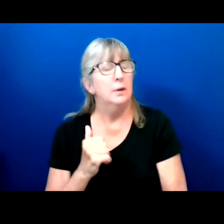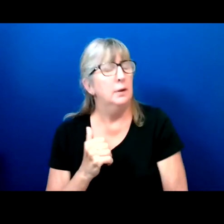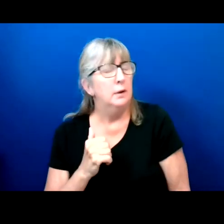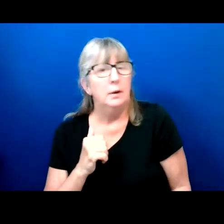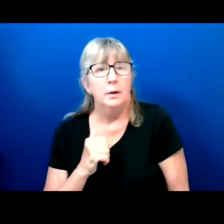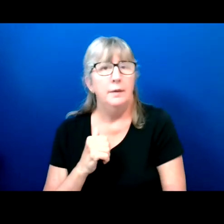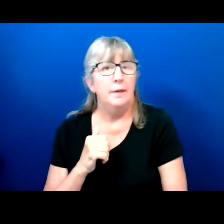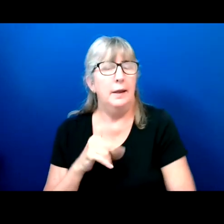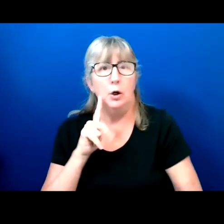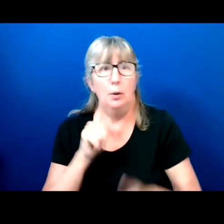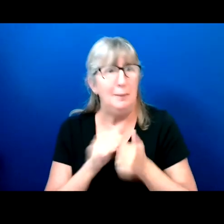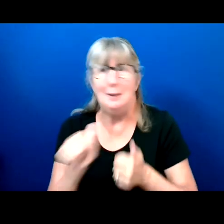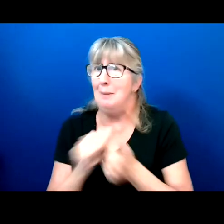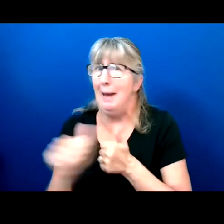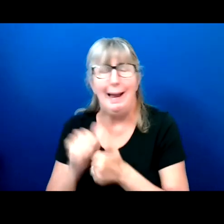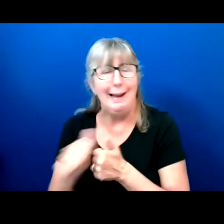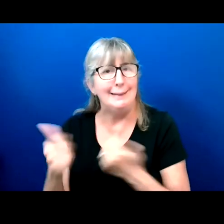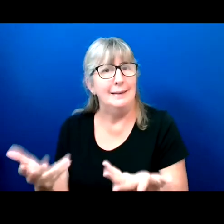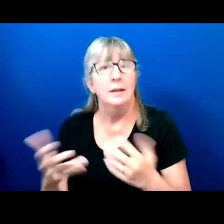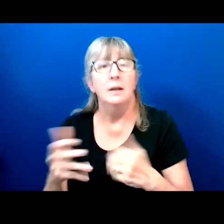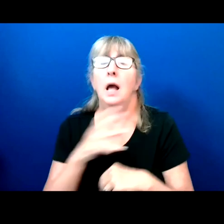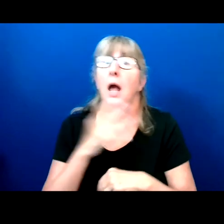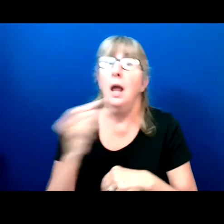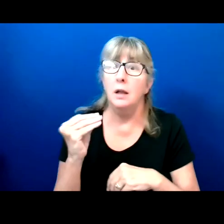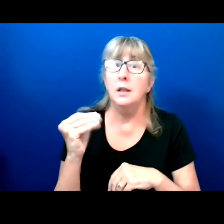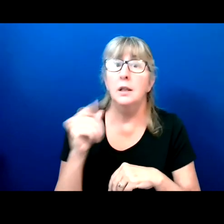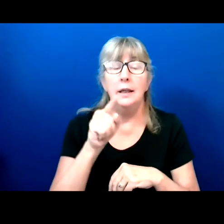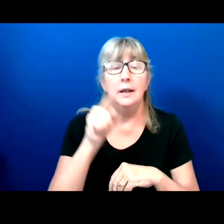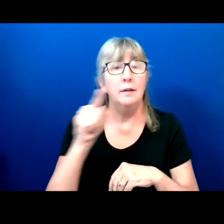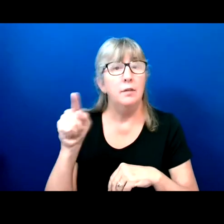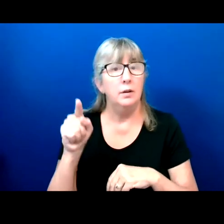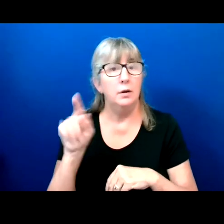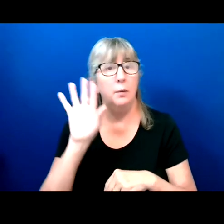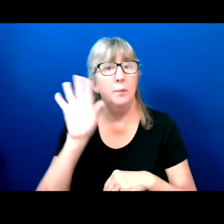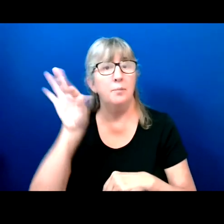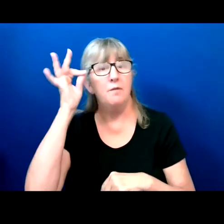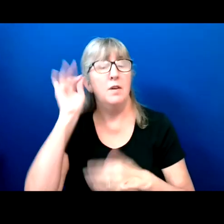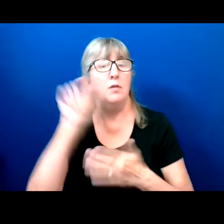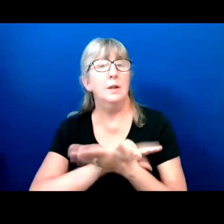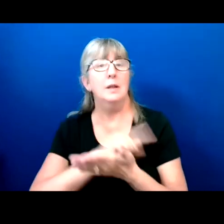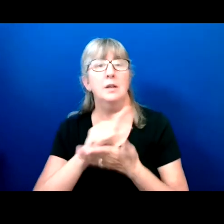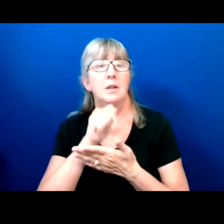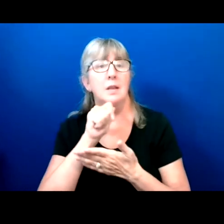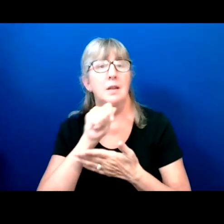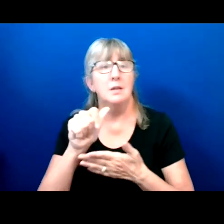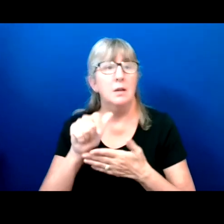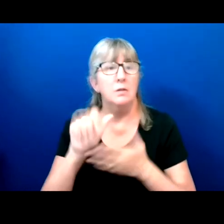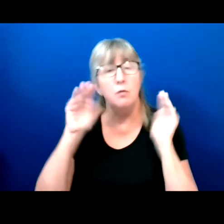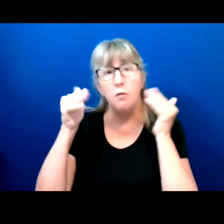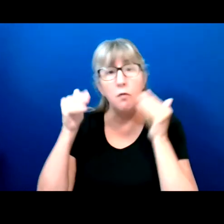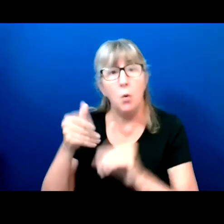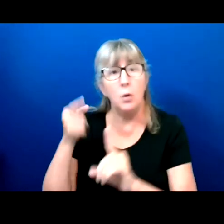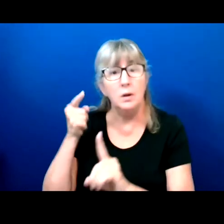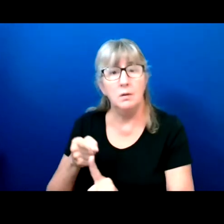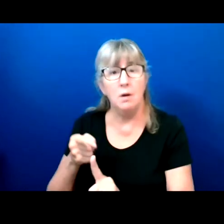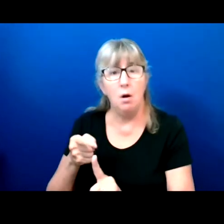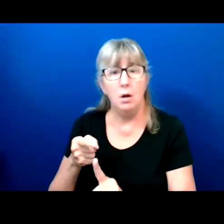left and right. And even federal legislation that doesn't explicitly focus on voting rights.